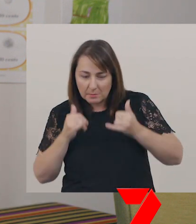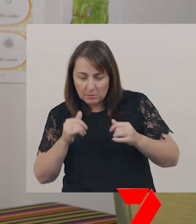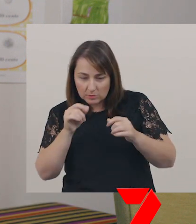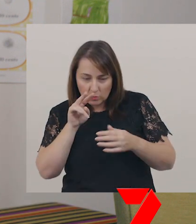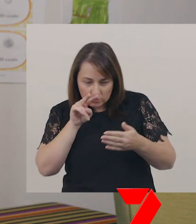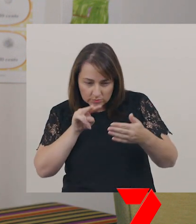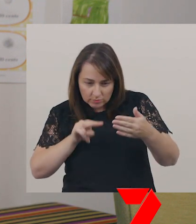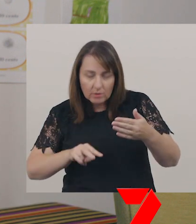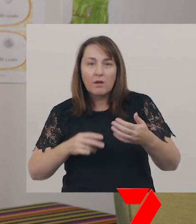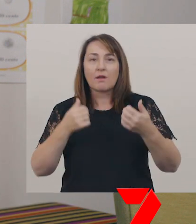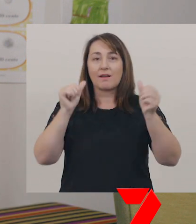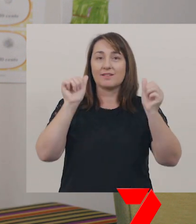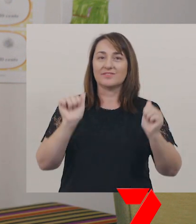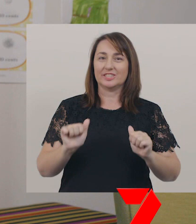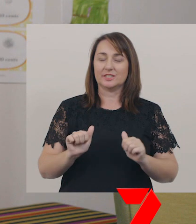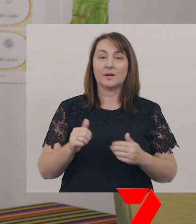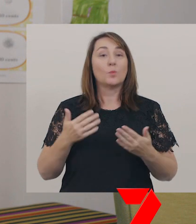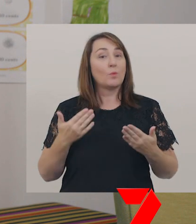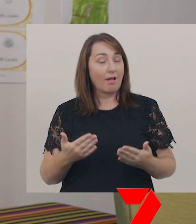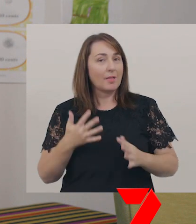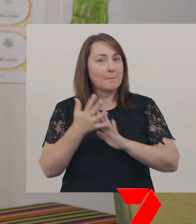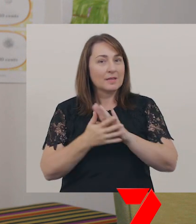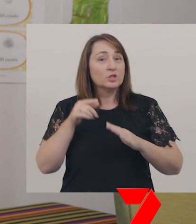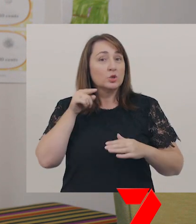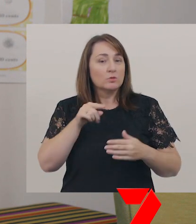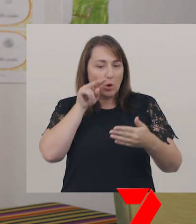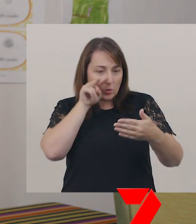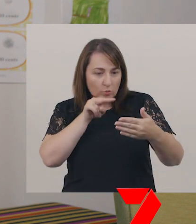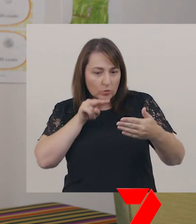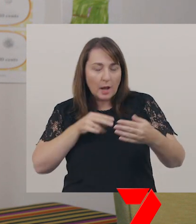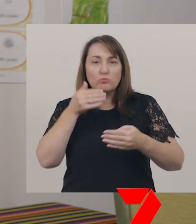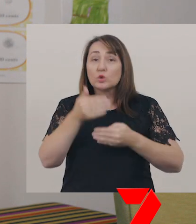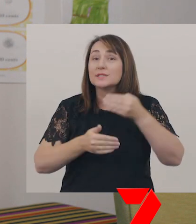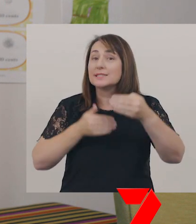Well, to do so, you would have followed a procedural text.